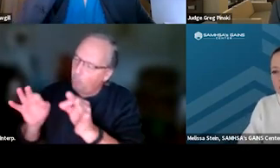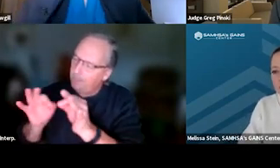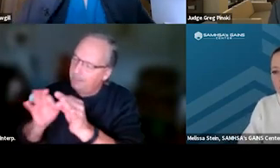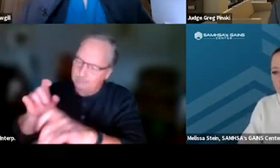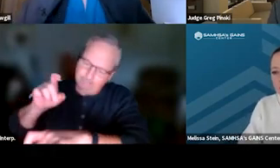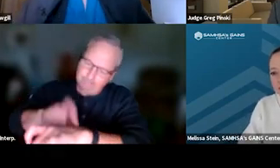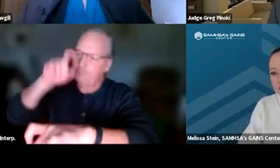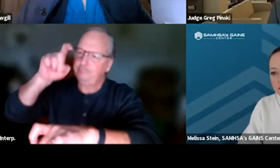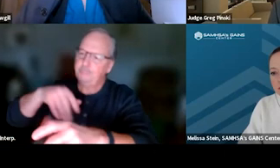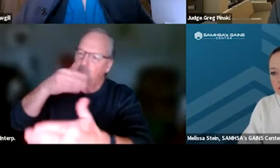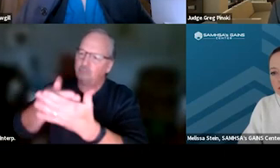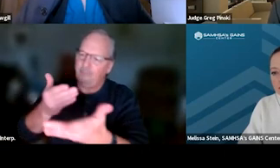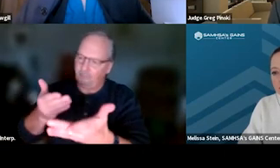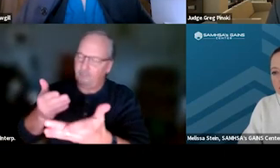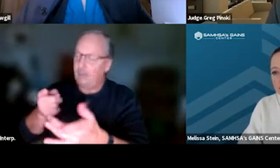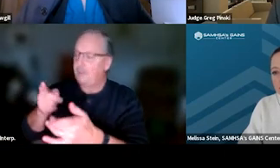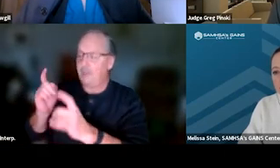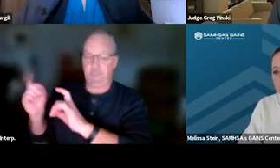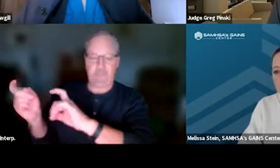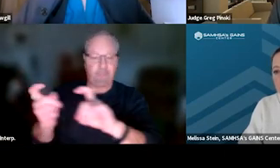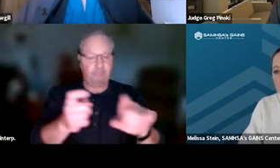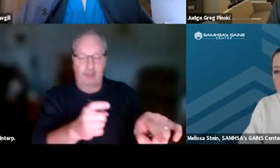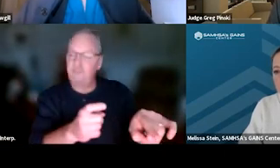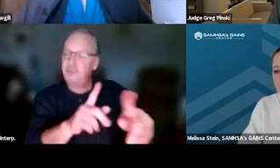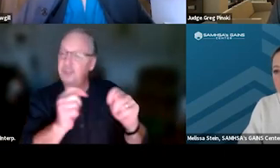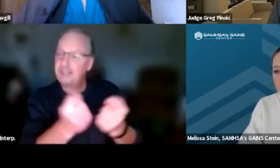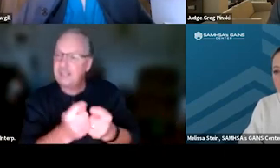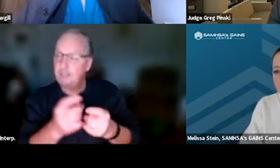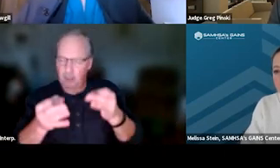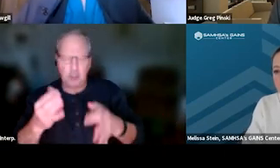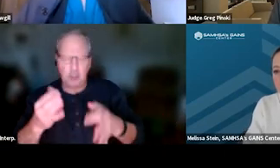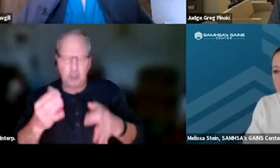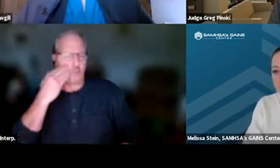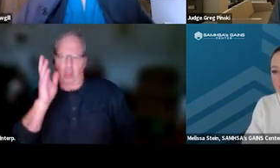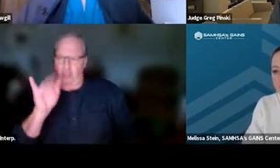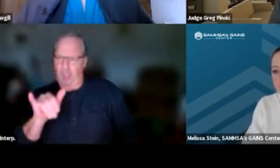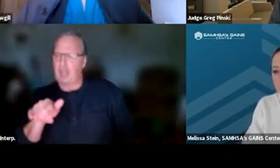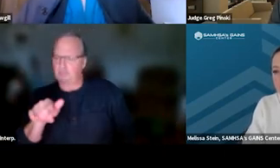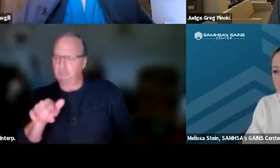and this gets circulated among the team, and the judge is aware of it. And so the participant gets started